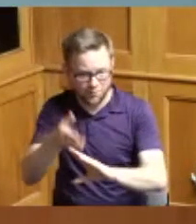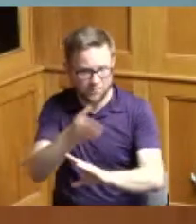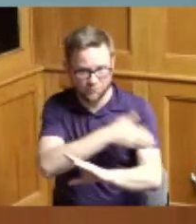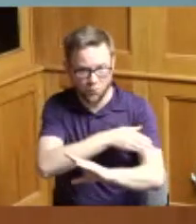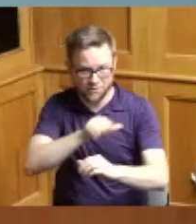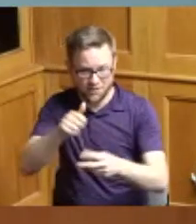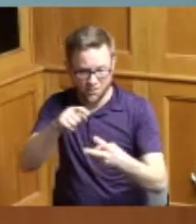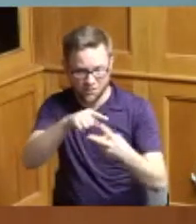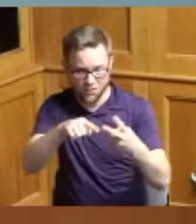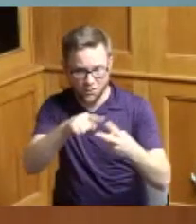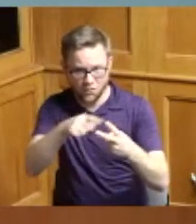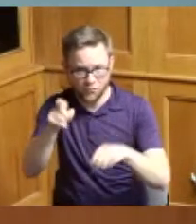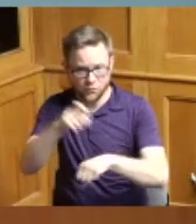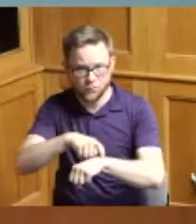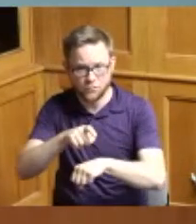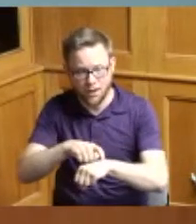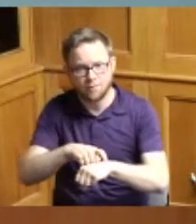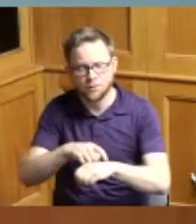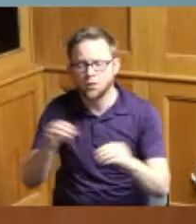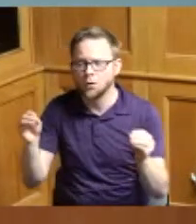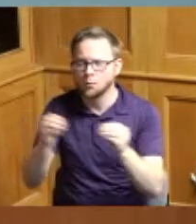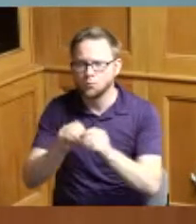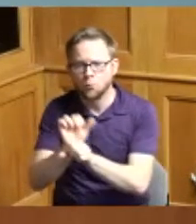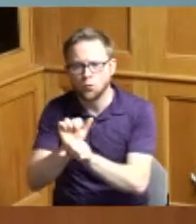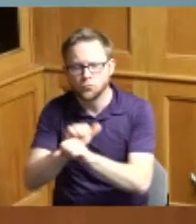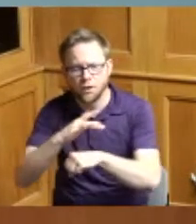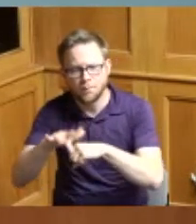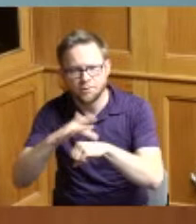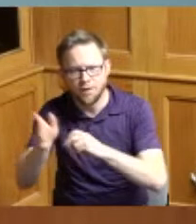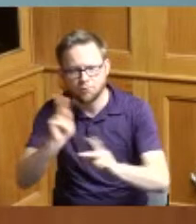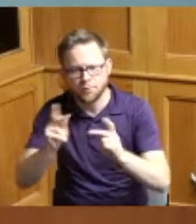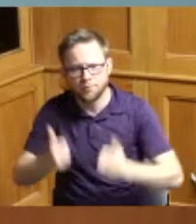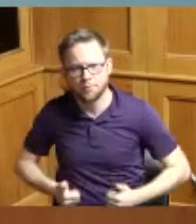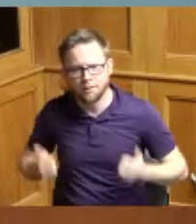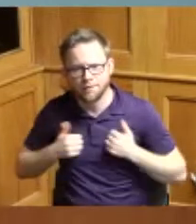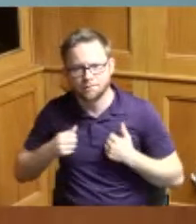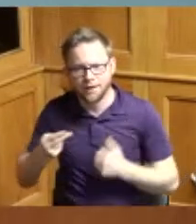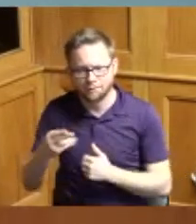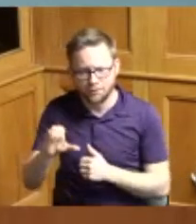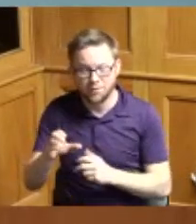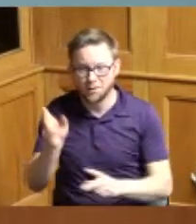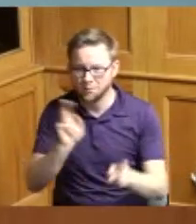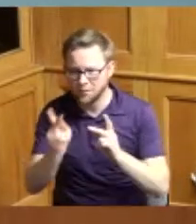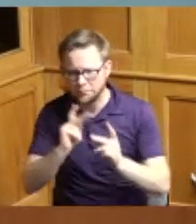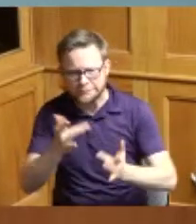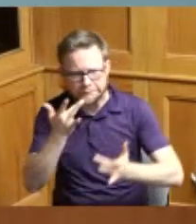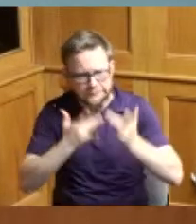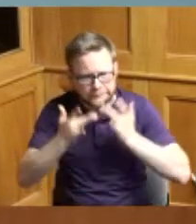opportunities for our residents providing opportunities for the underemployed and providing